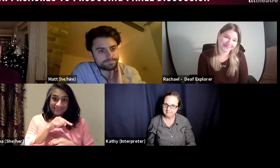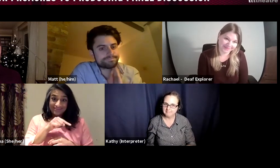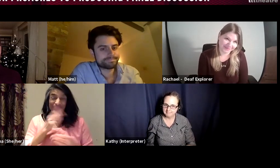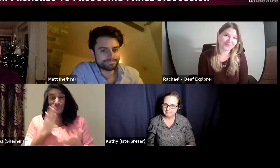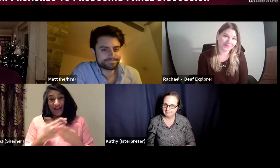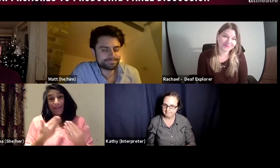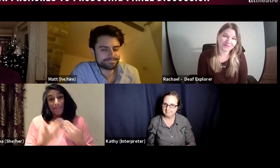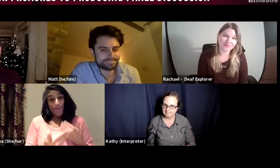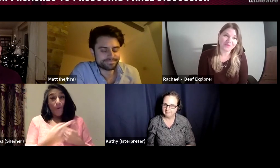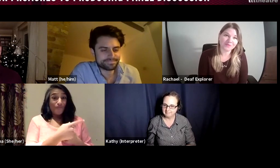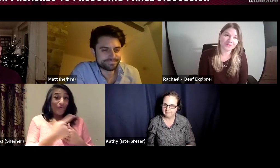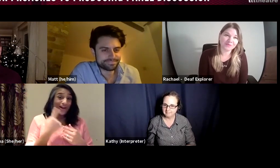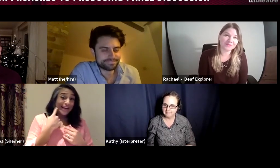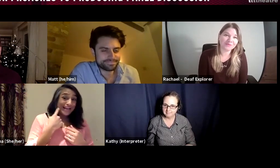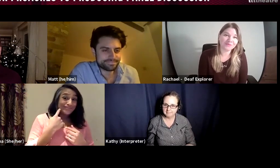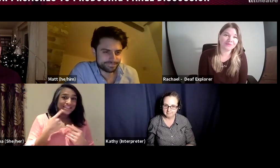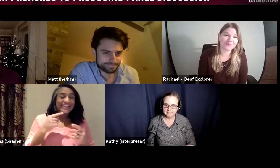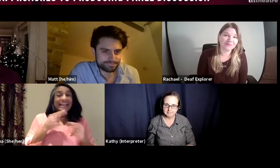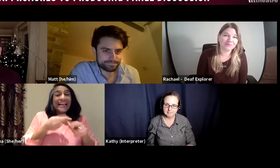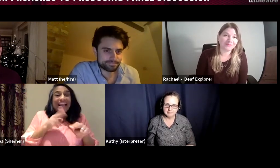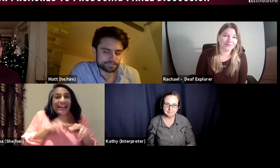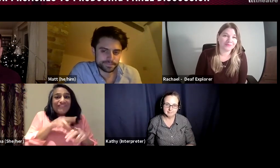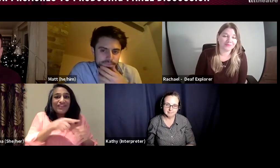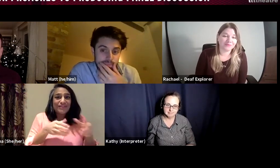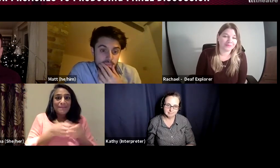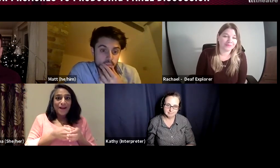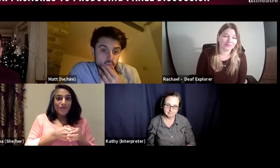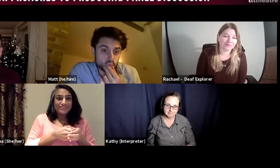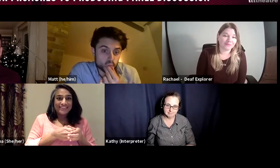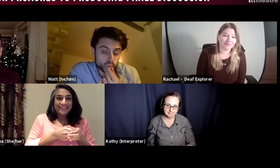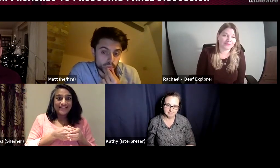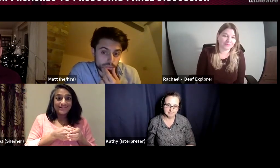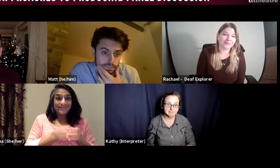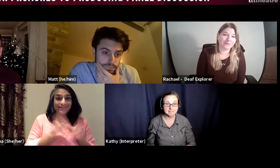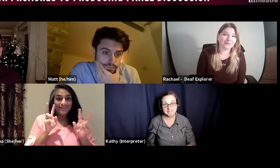the access is present for everyone, and really it is more for the non-deaf participants,